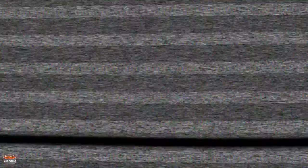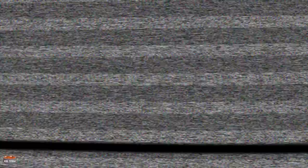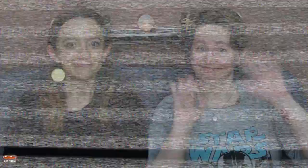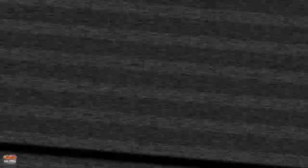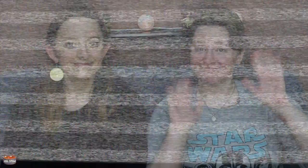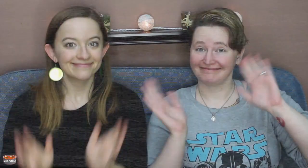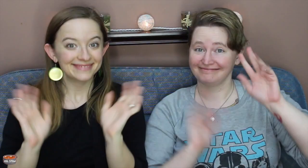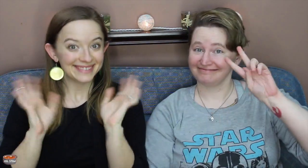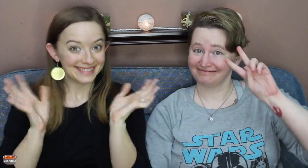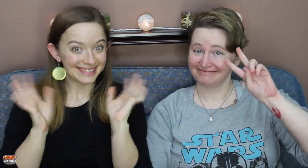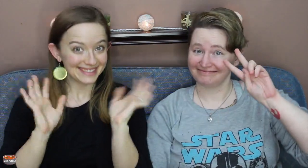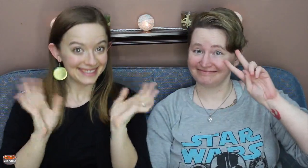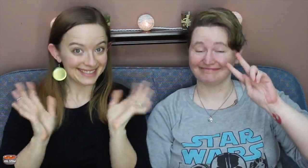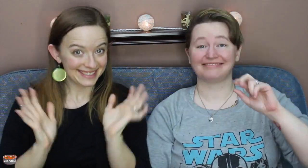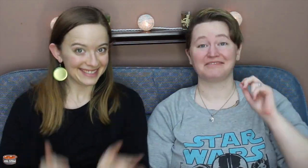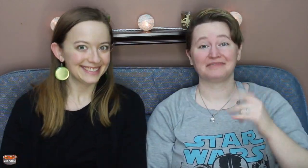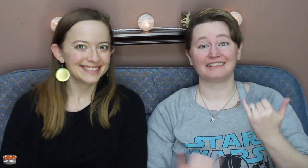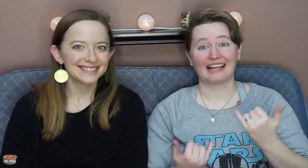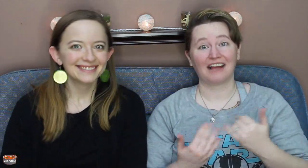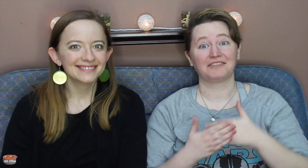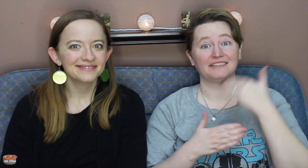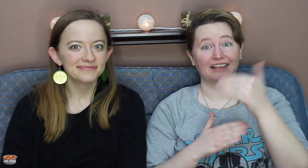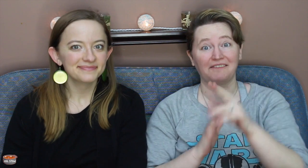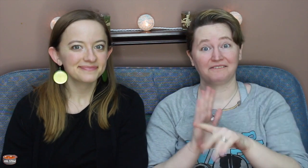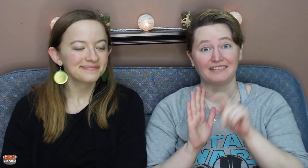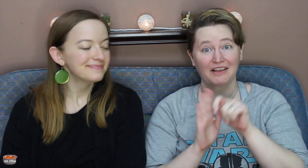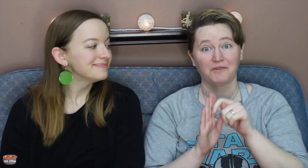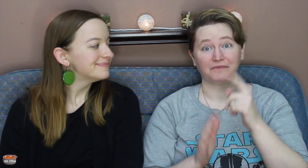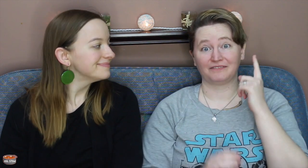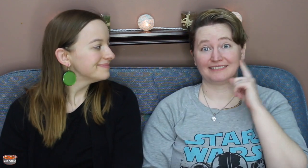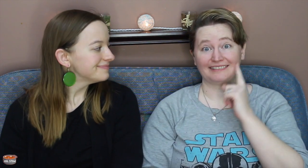[Jenna] Hello!